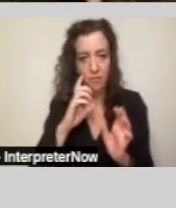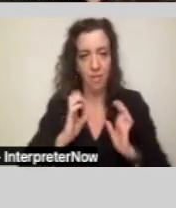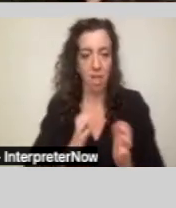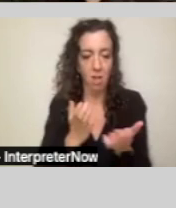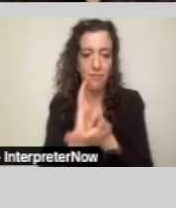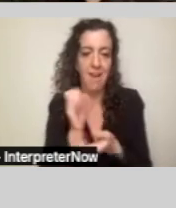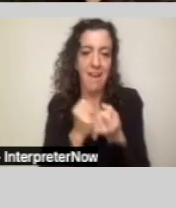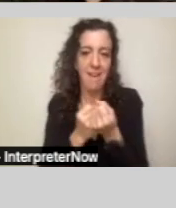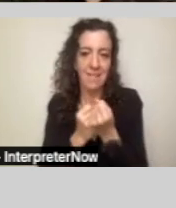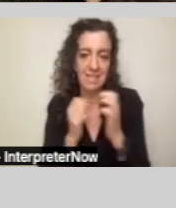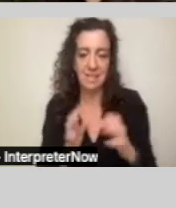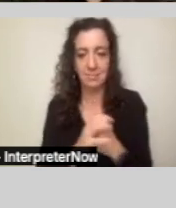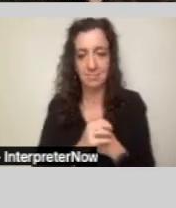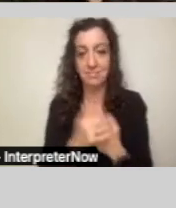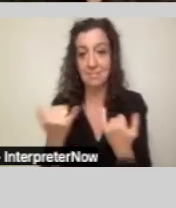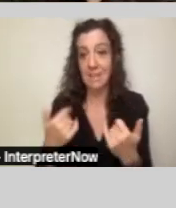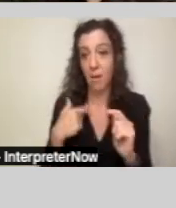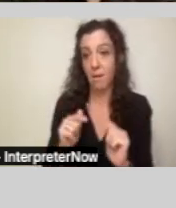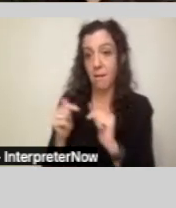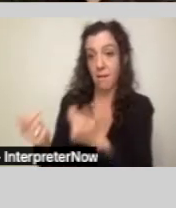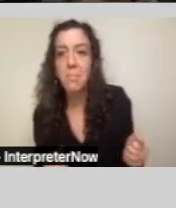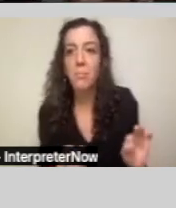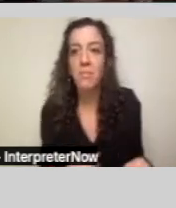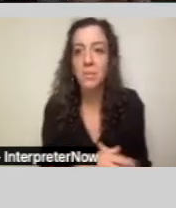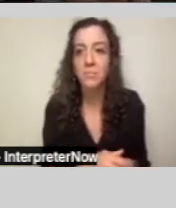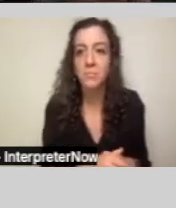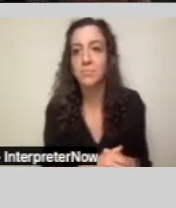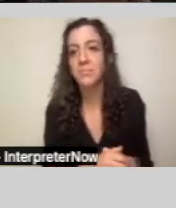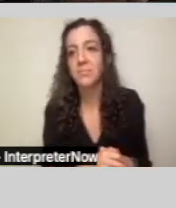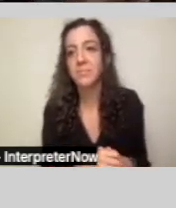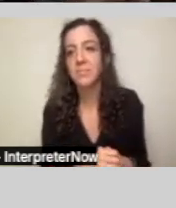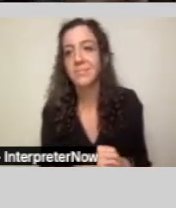at North LA County Regional Center. And with that, I will turn it over to Will. [Pause]. And you can move to the next slide, please. So good afternoon, everyone.